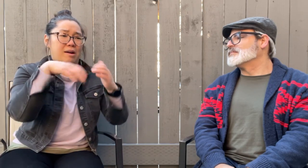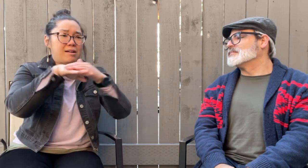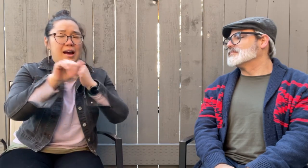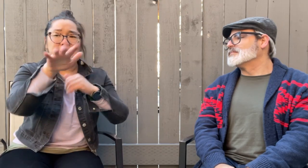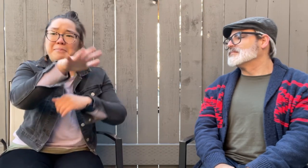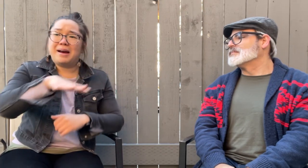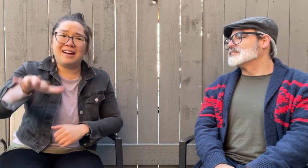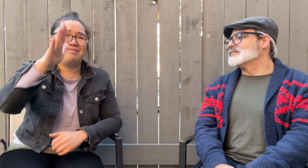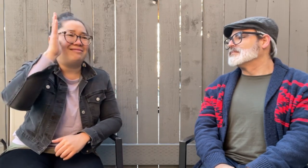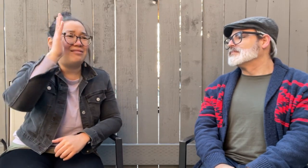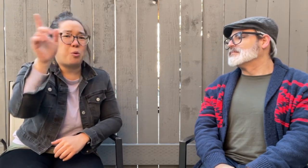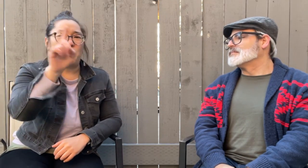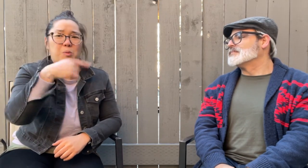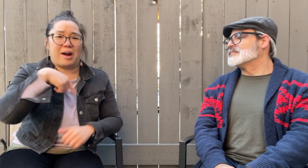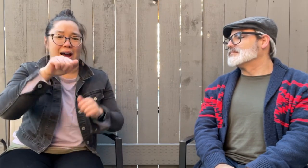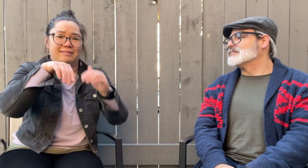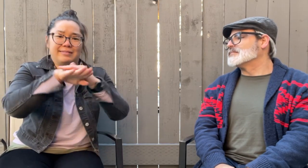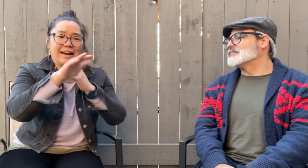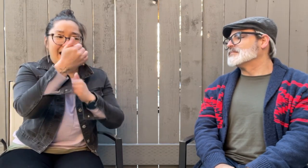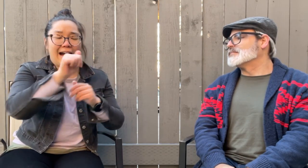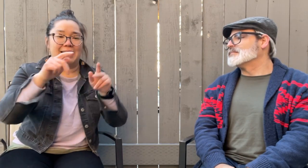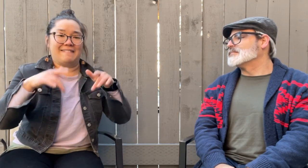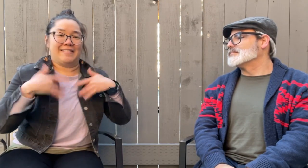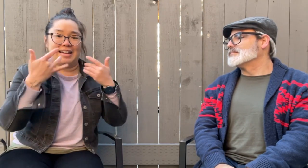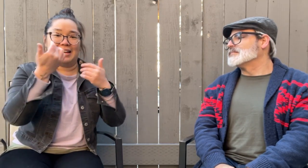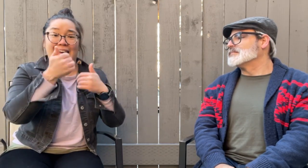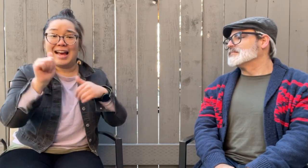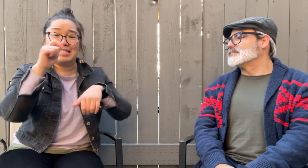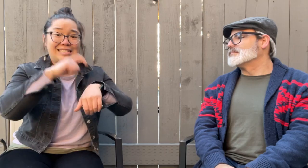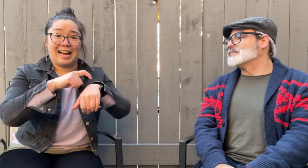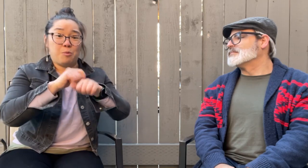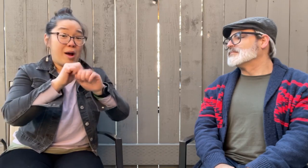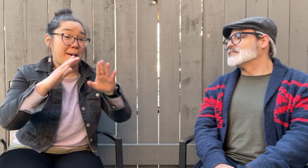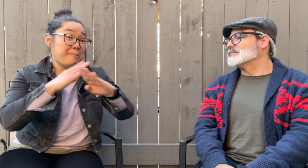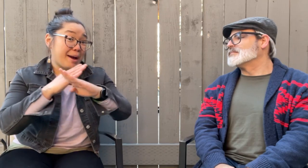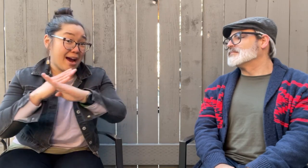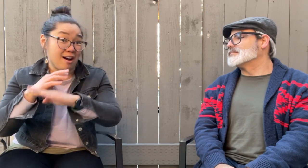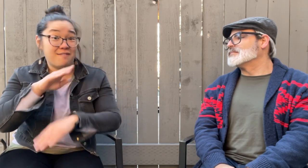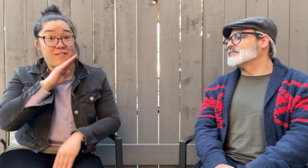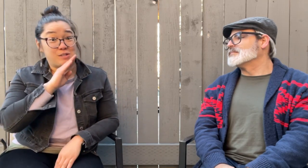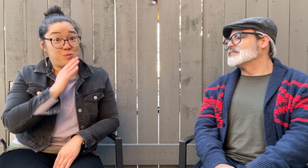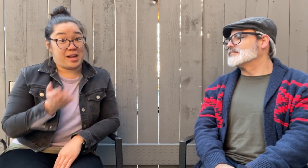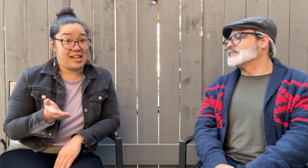We want to go into events anywhere, anytime without barriers and frustration.